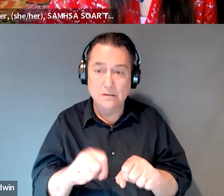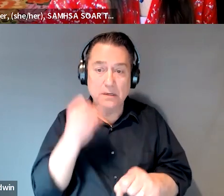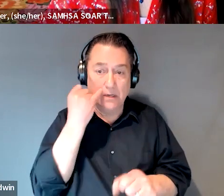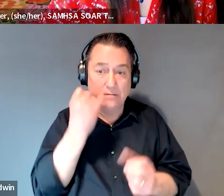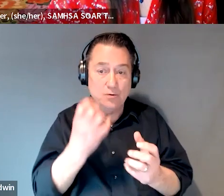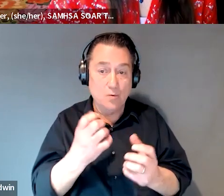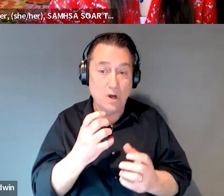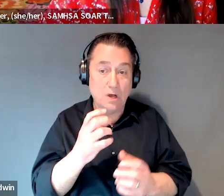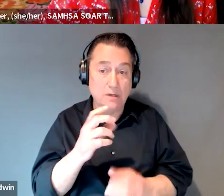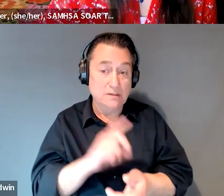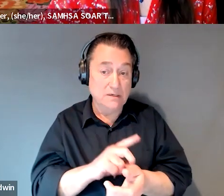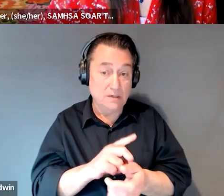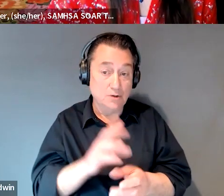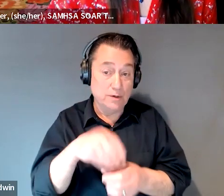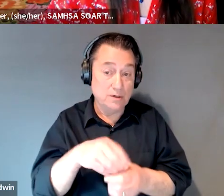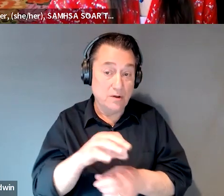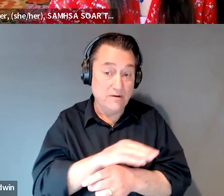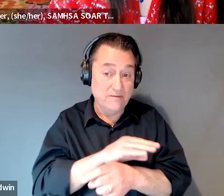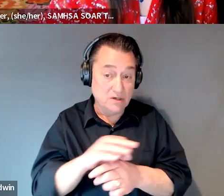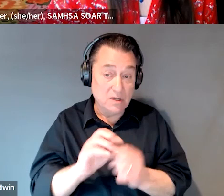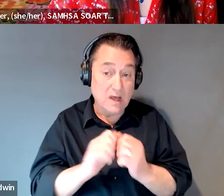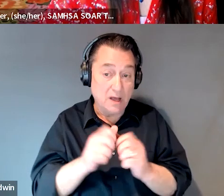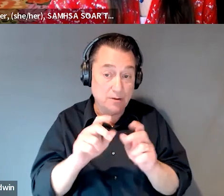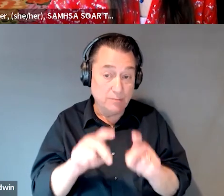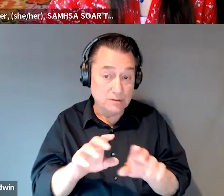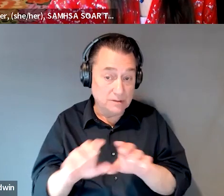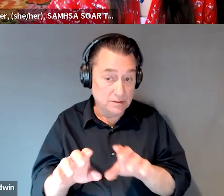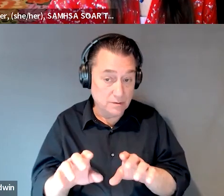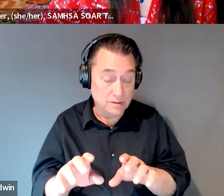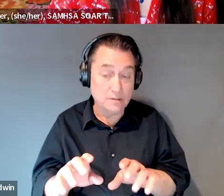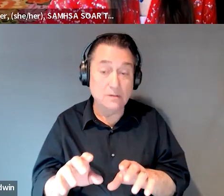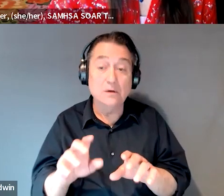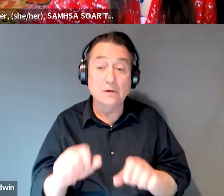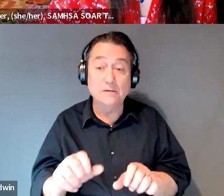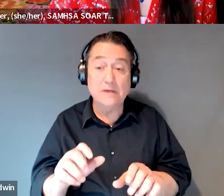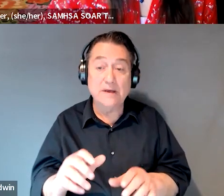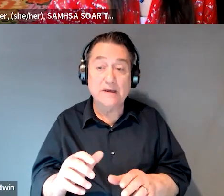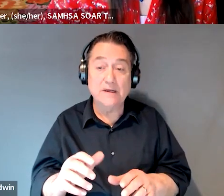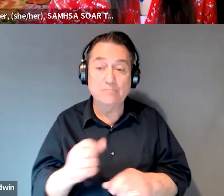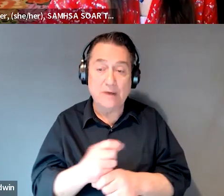to include functionally how they're doing, they can try to front load that and make sure that they ask